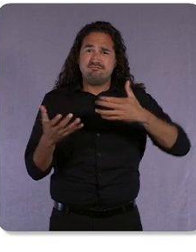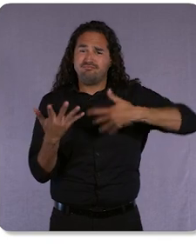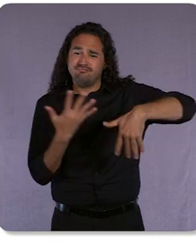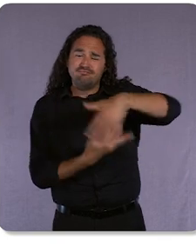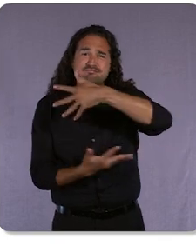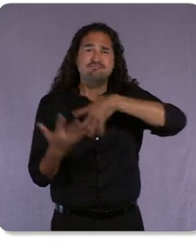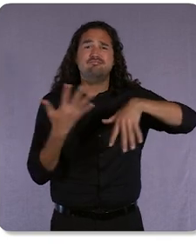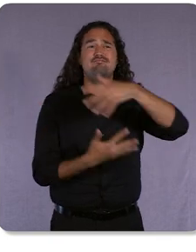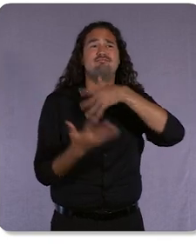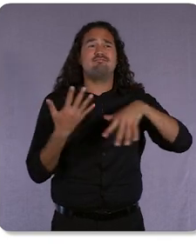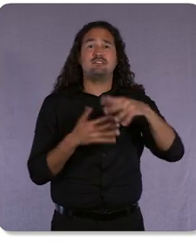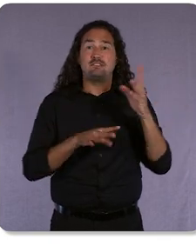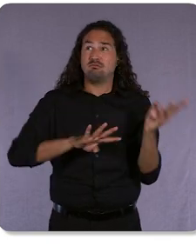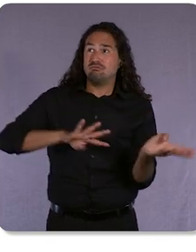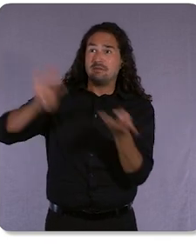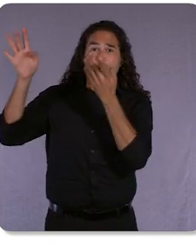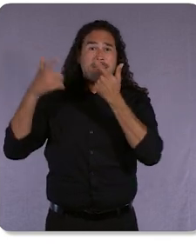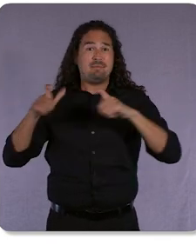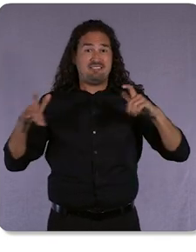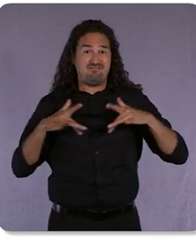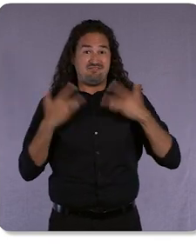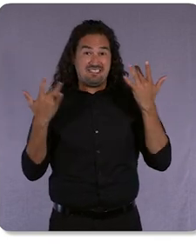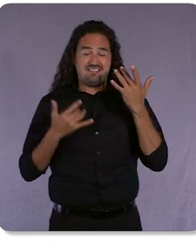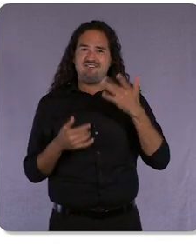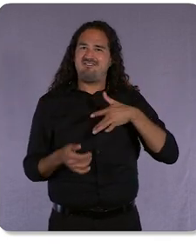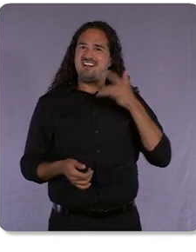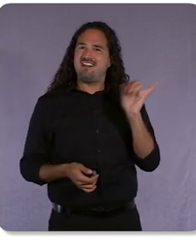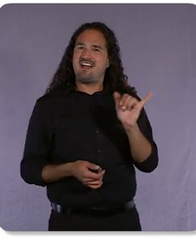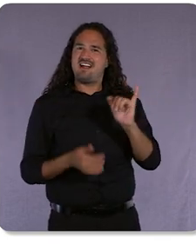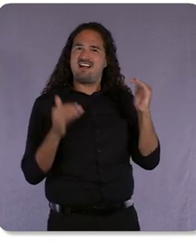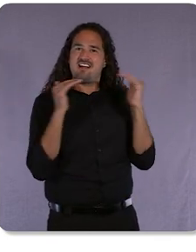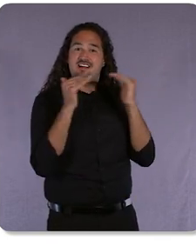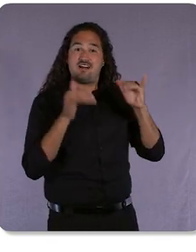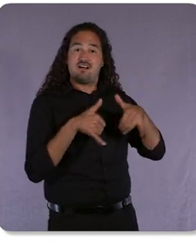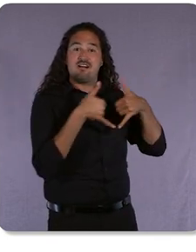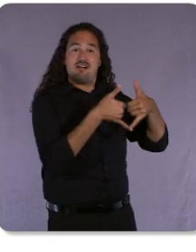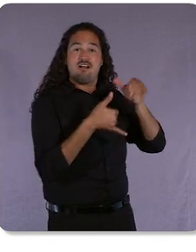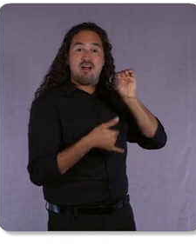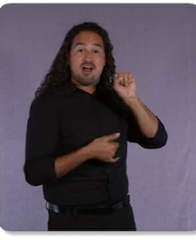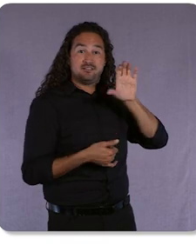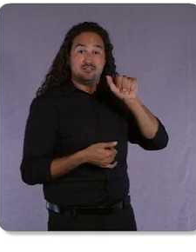but everyone please, stay in your seats! But more seriously, a return to in-person